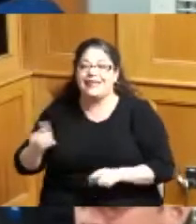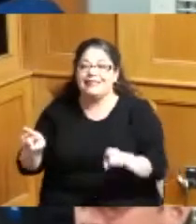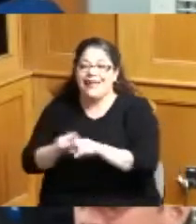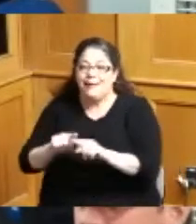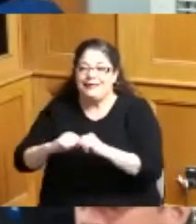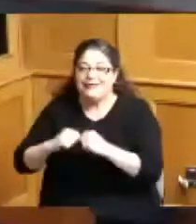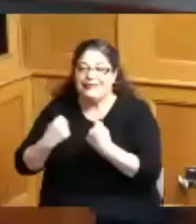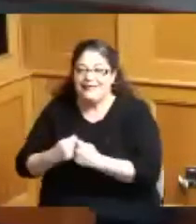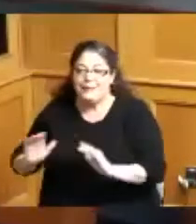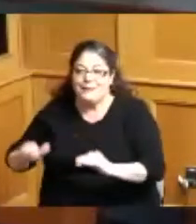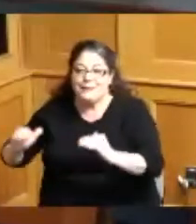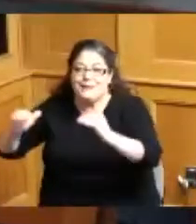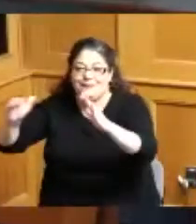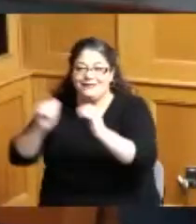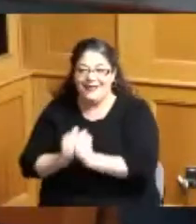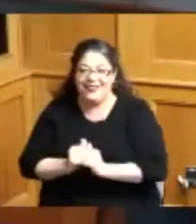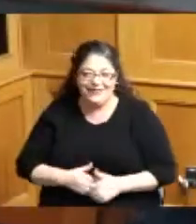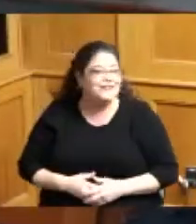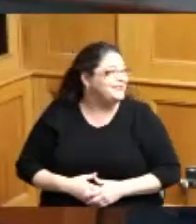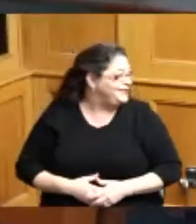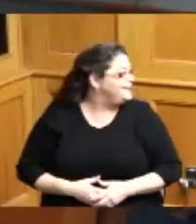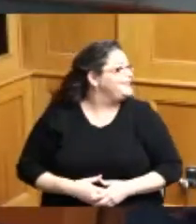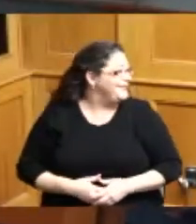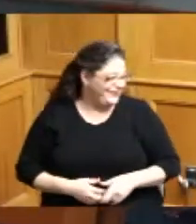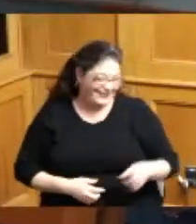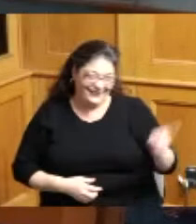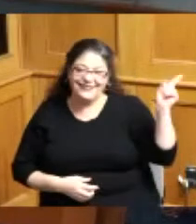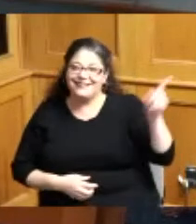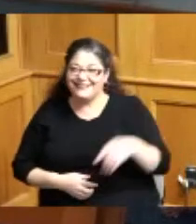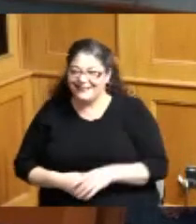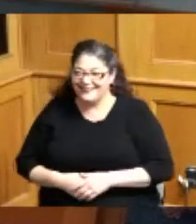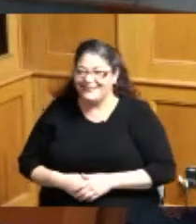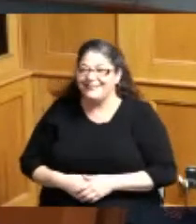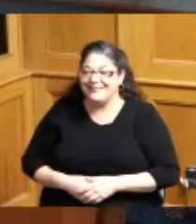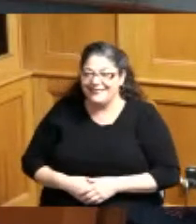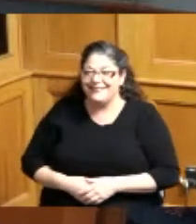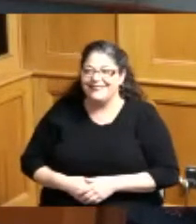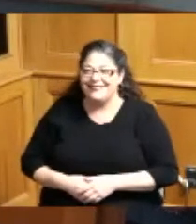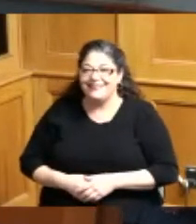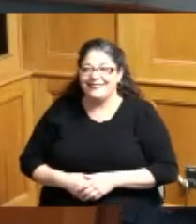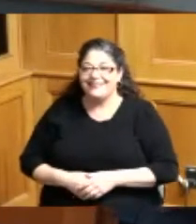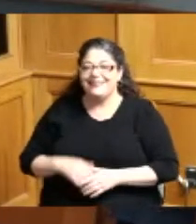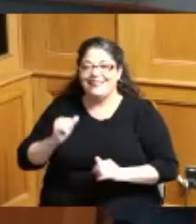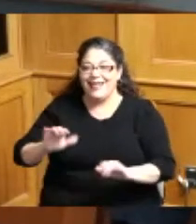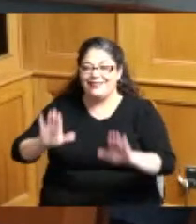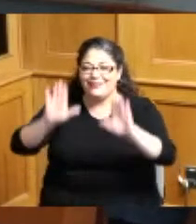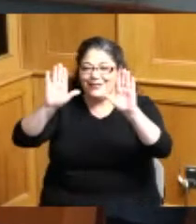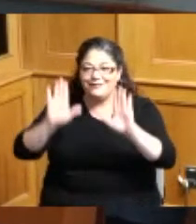oh that's awesome hey you were the coach that's that is awesome they got to help me